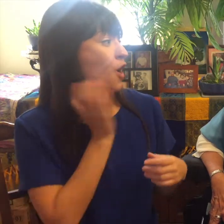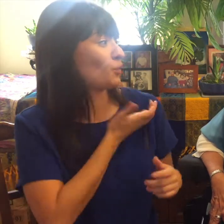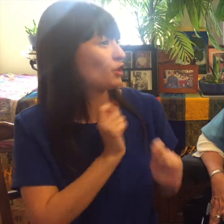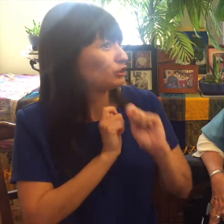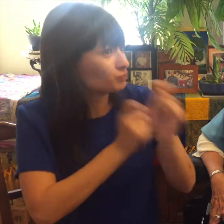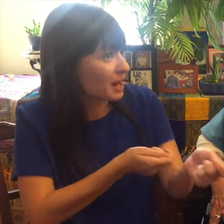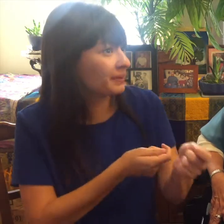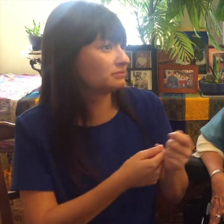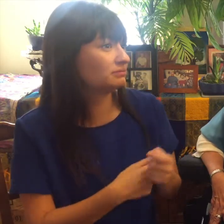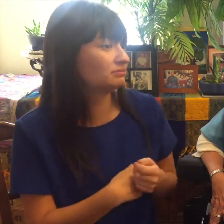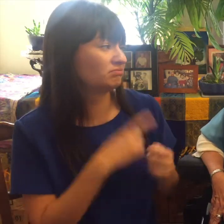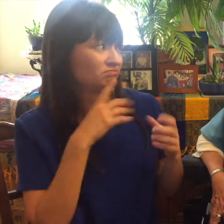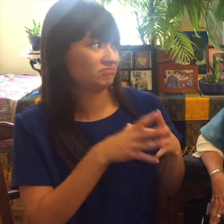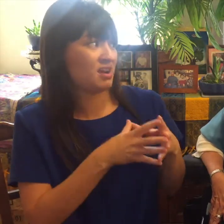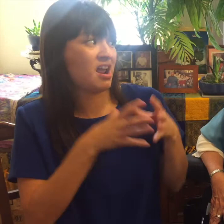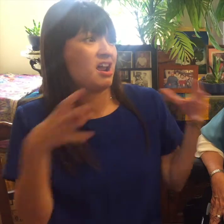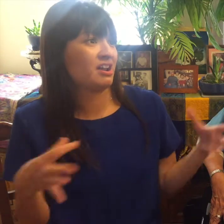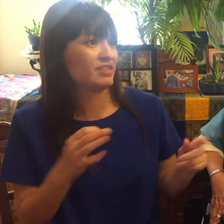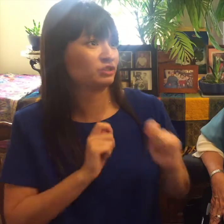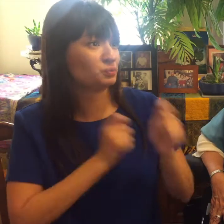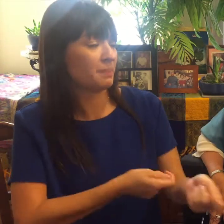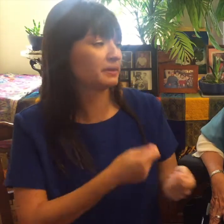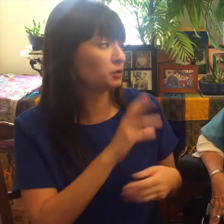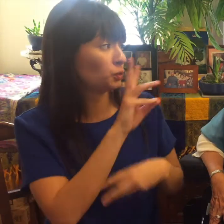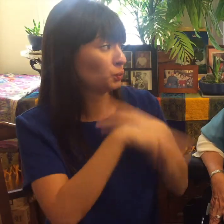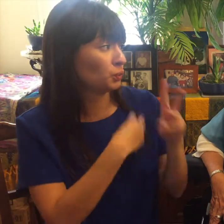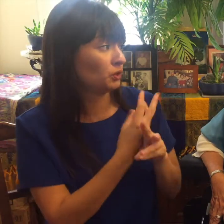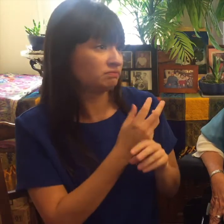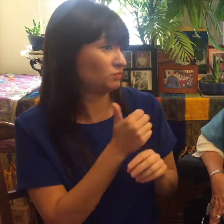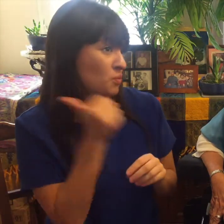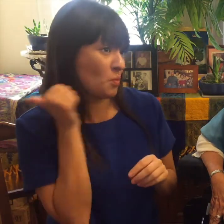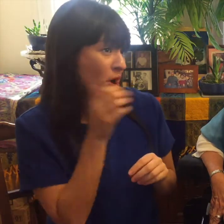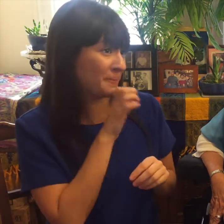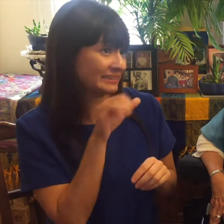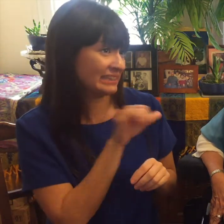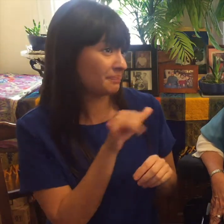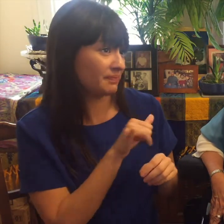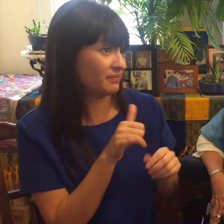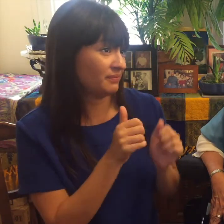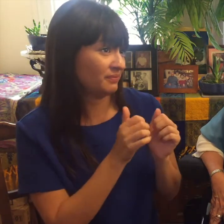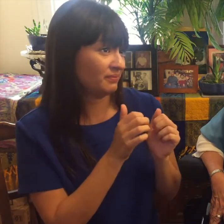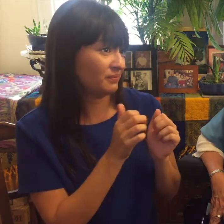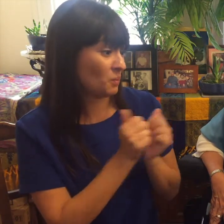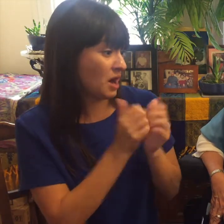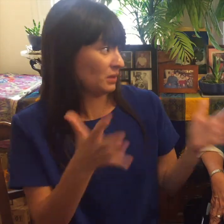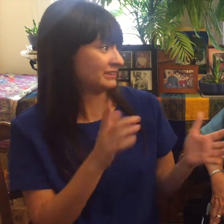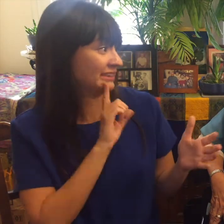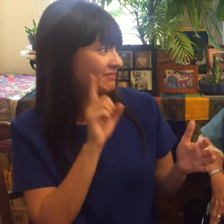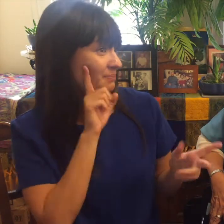beautiful history and our contributions to society into the world wouldn't be